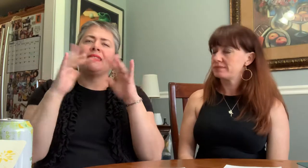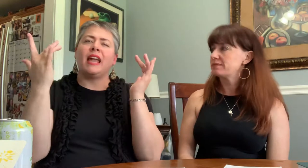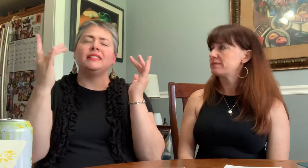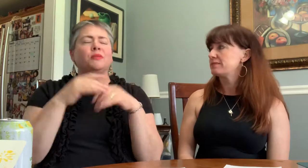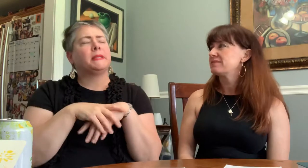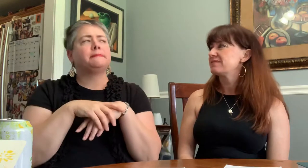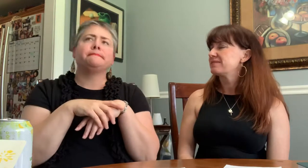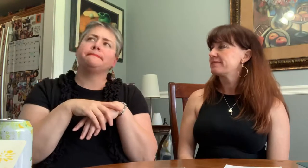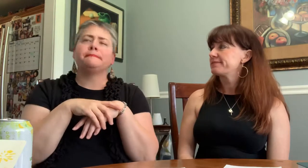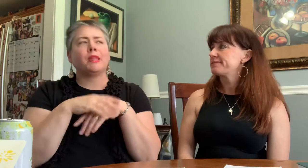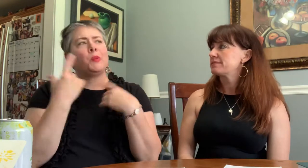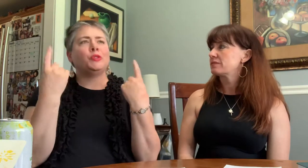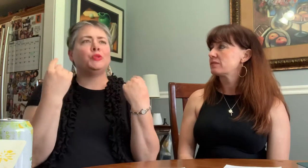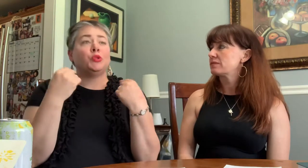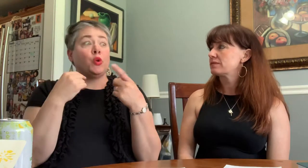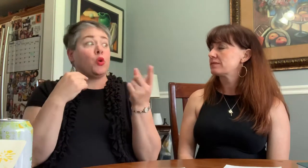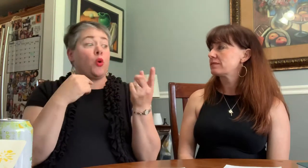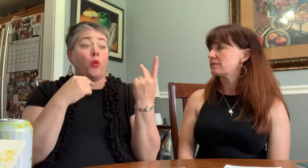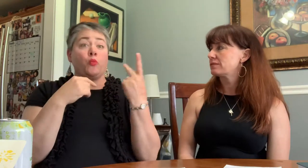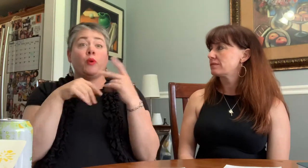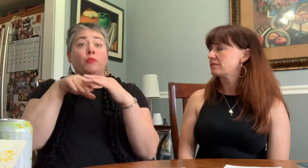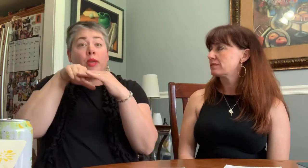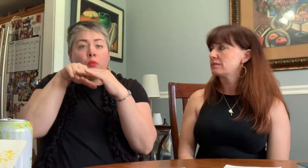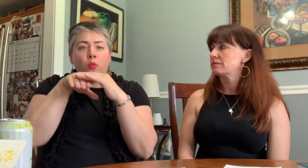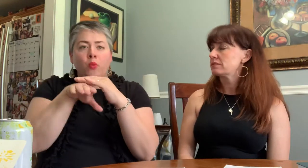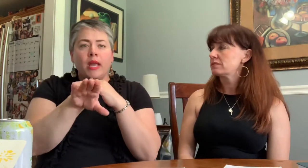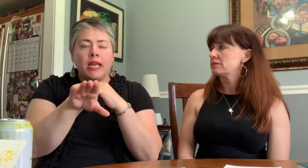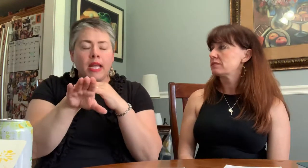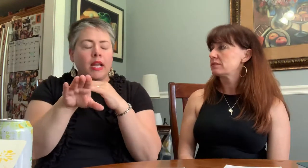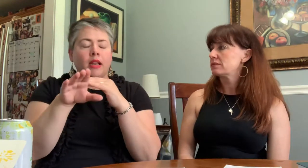Anyway, when we went in to Molly Gallivan's